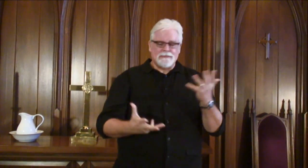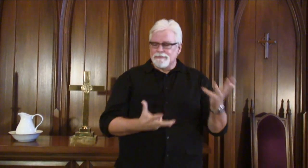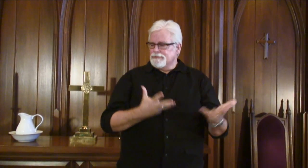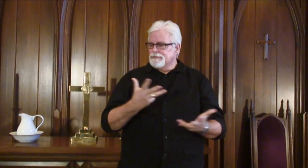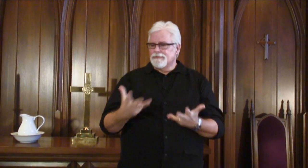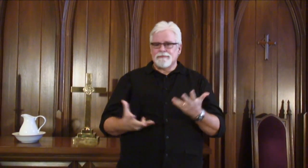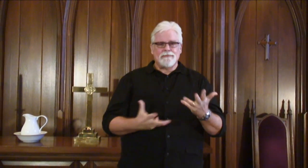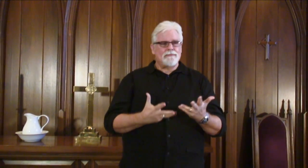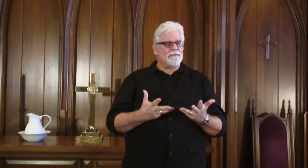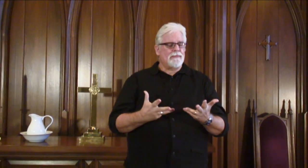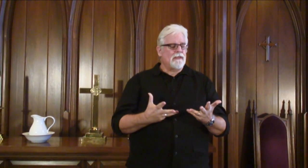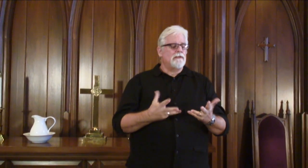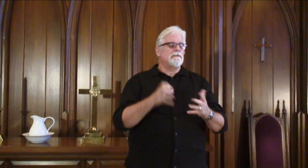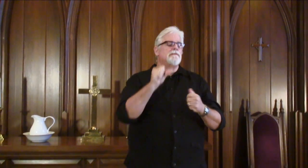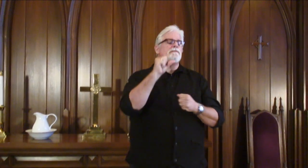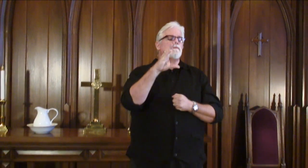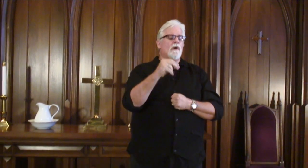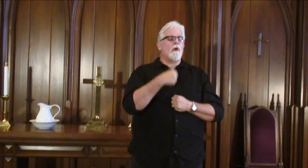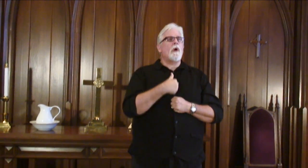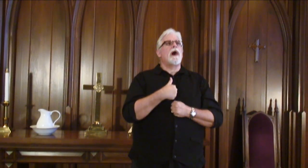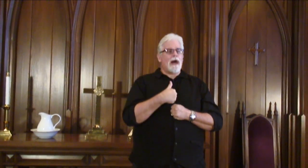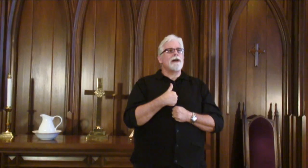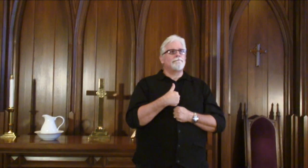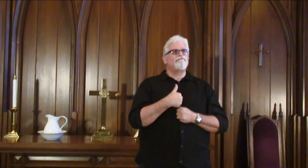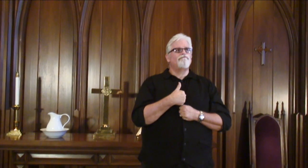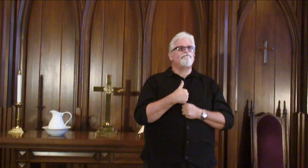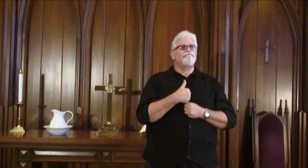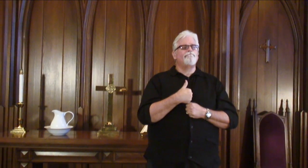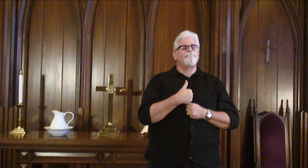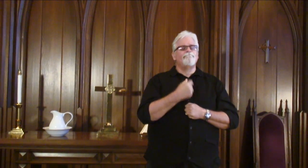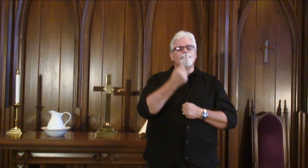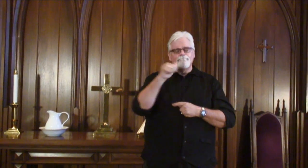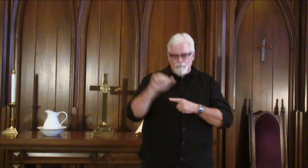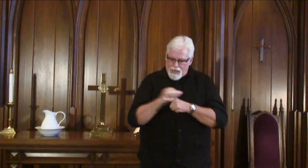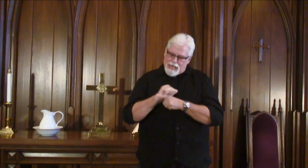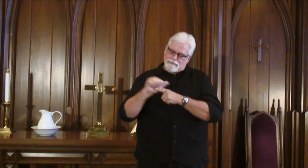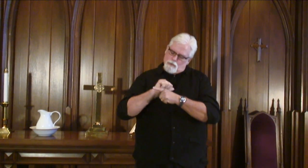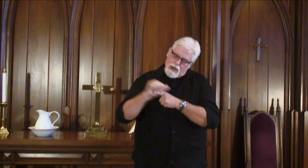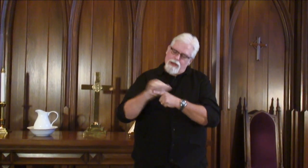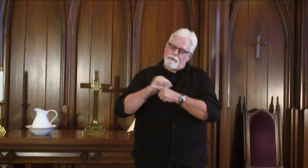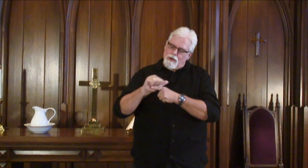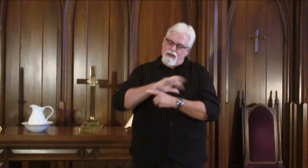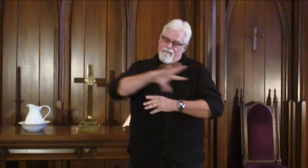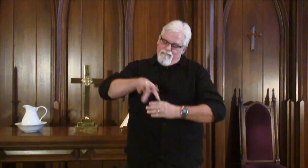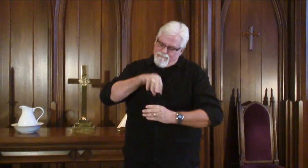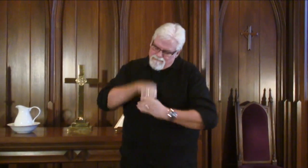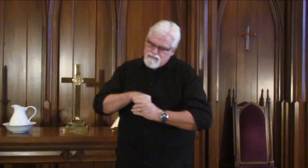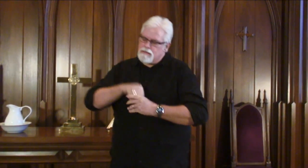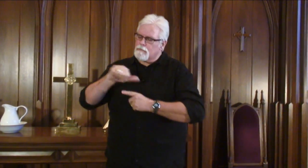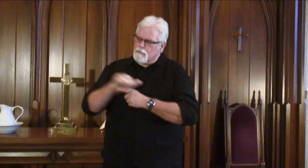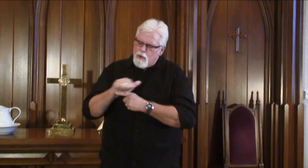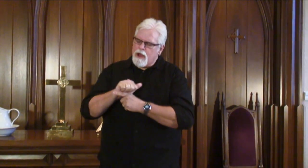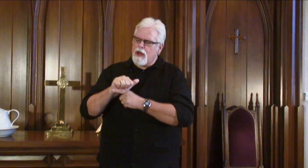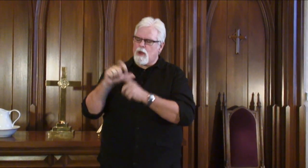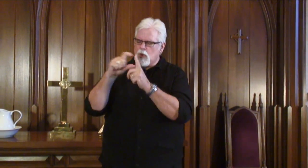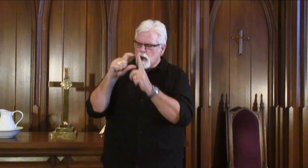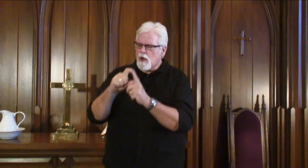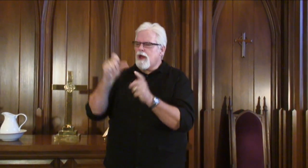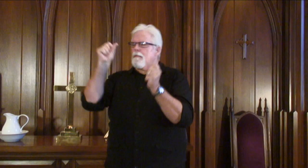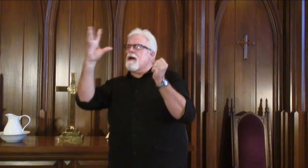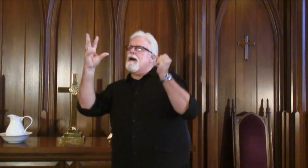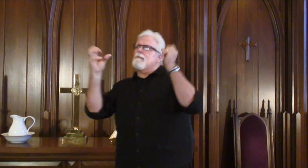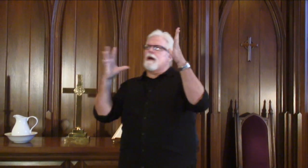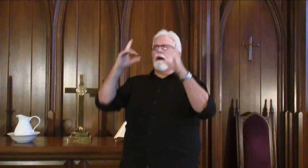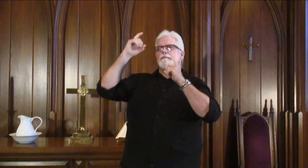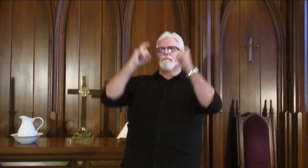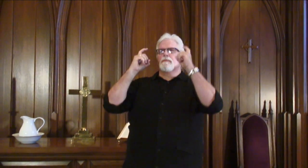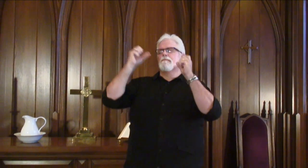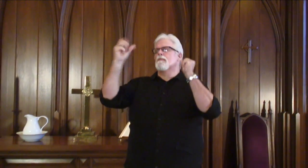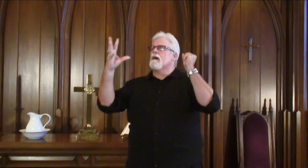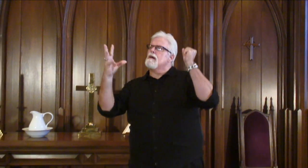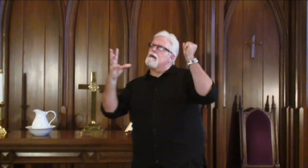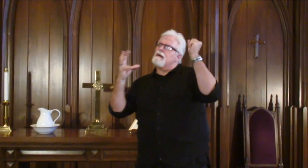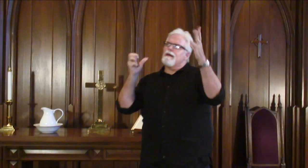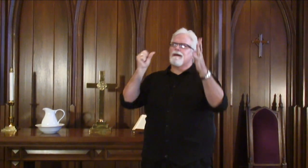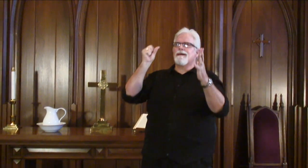with the words. So I practiced and practiced and got involved in learning the words and